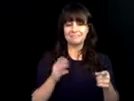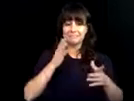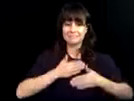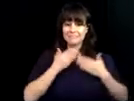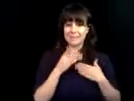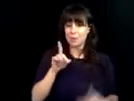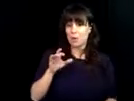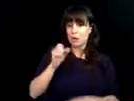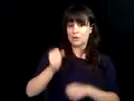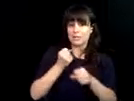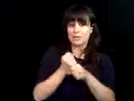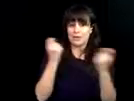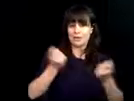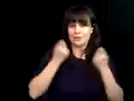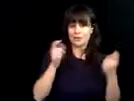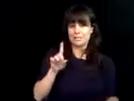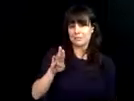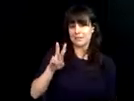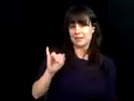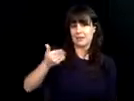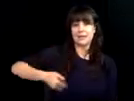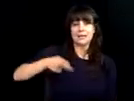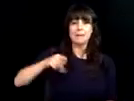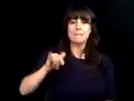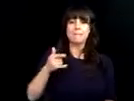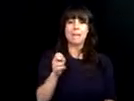the 100th year of our agency. >>